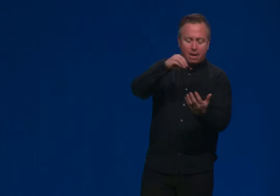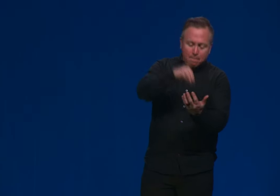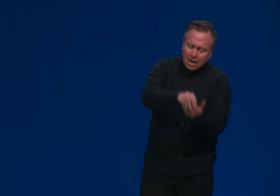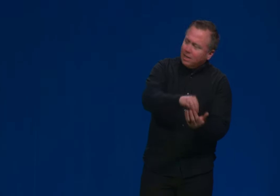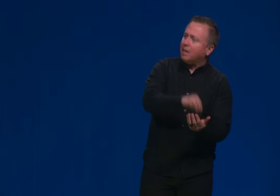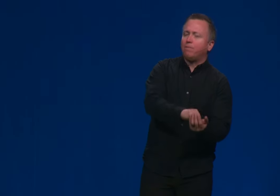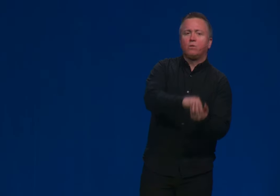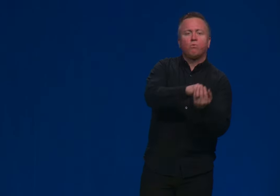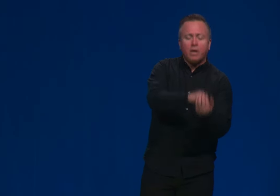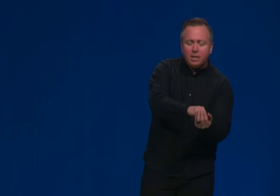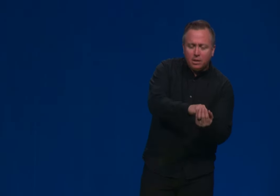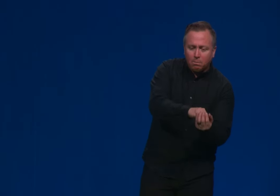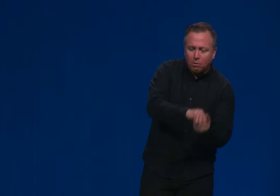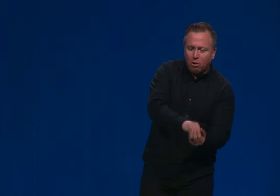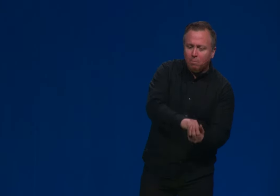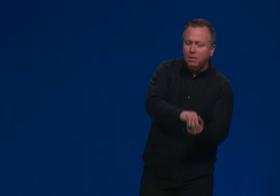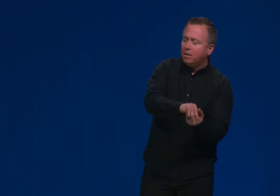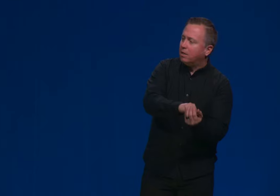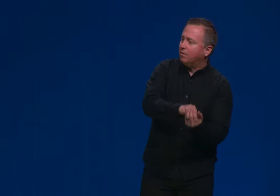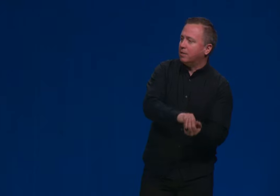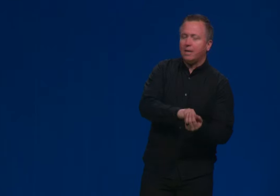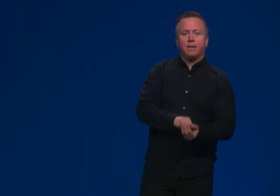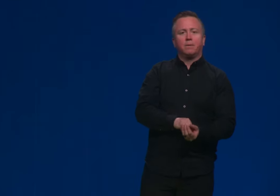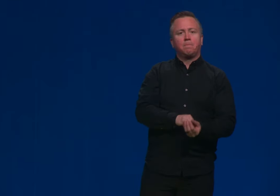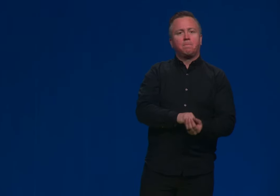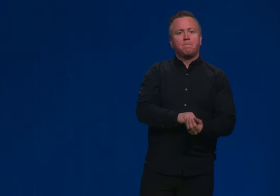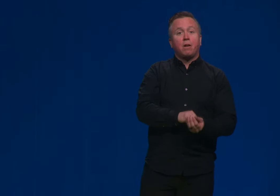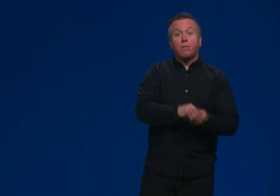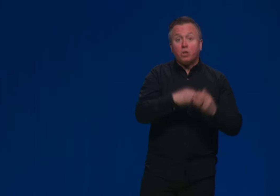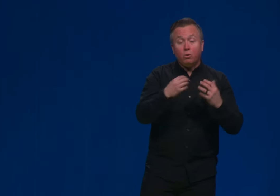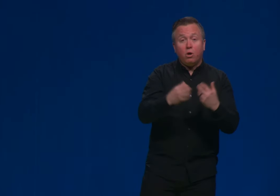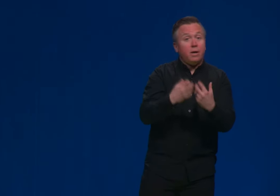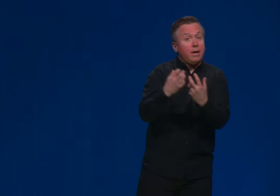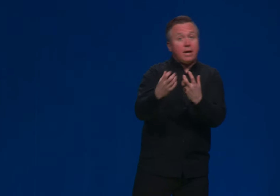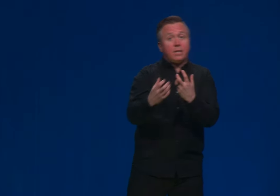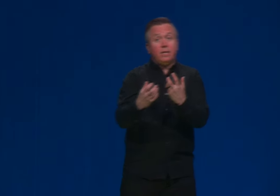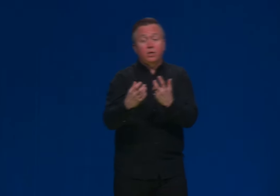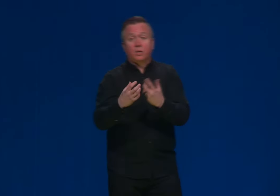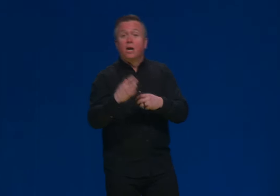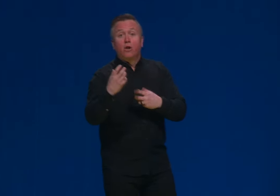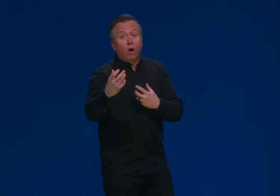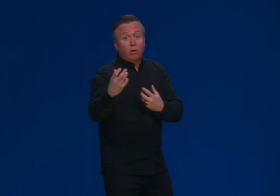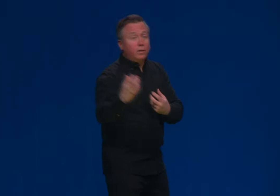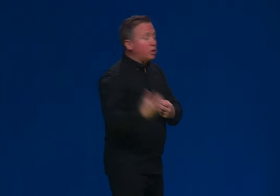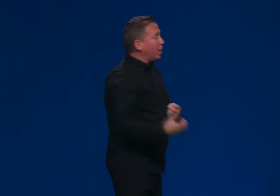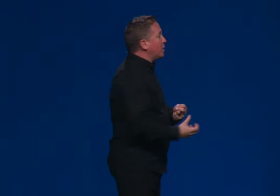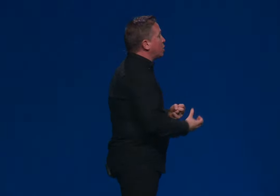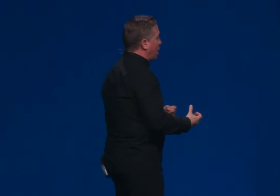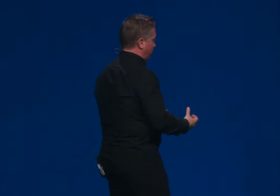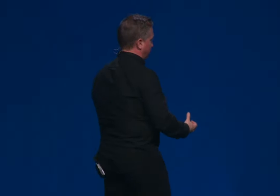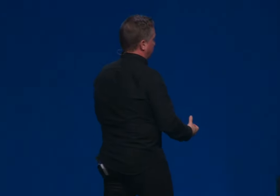and my life is right in the palm of his hand. Now, this goes on and it tells us not only is God's sovereign,